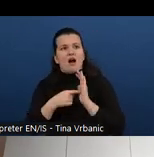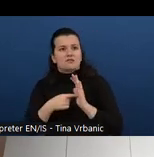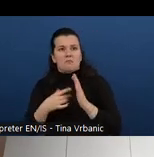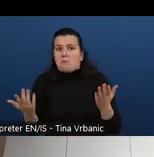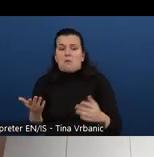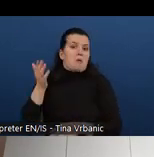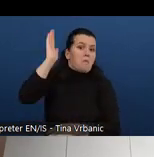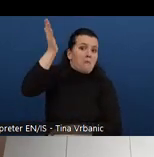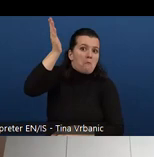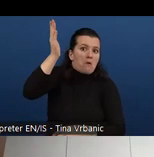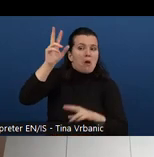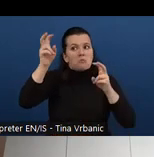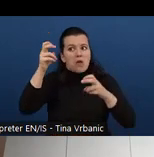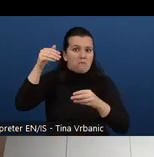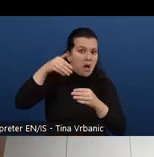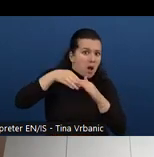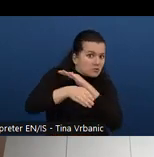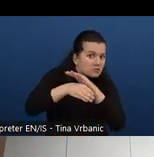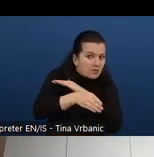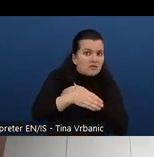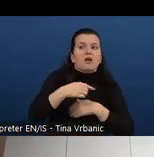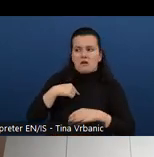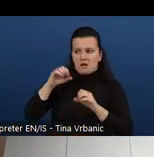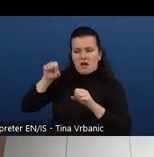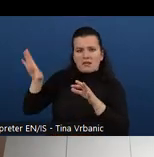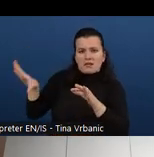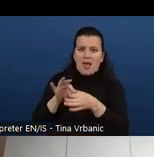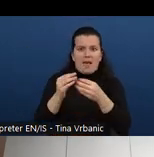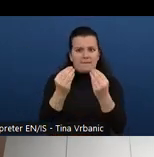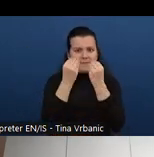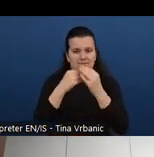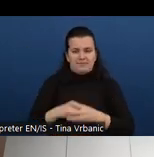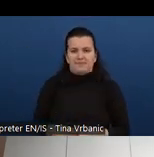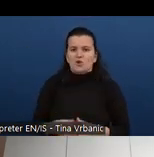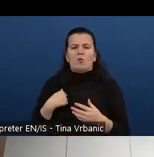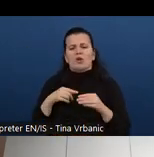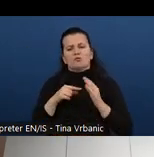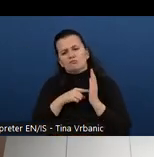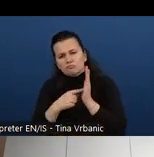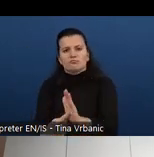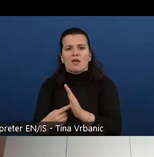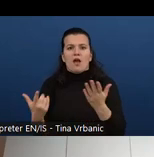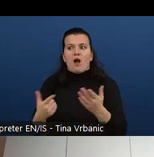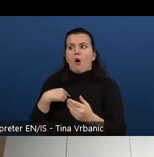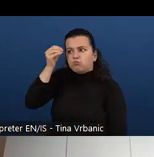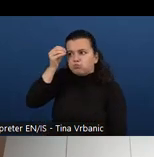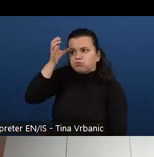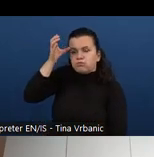We wanted to provide guidance on how these knowledge could be included in other ICT or